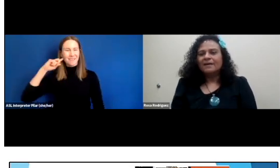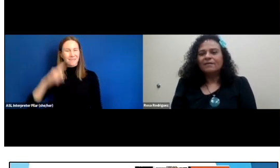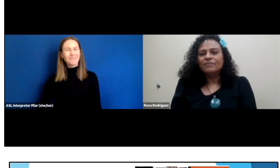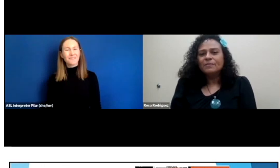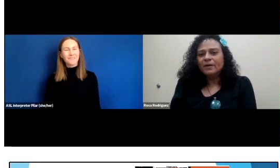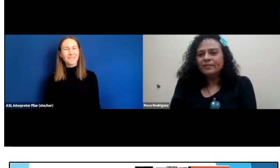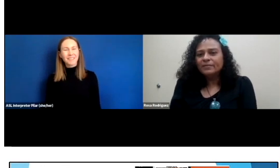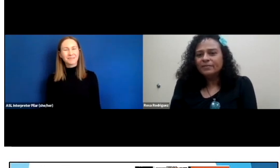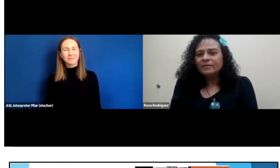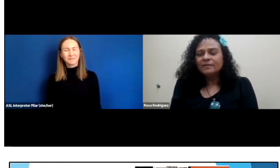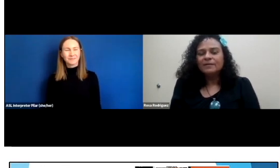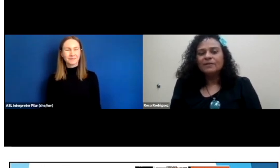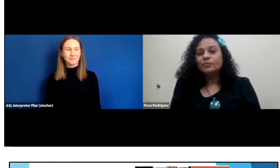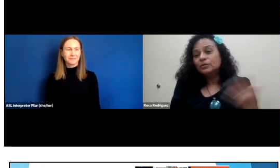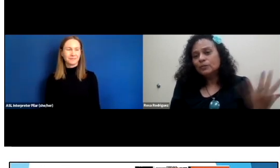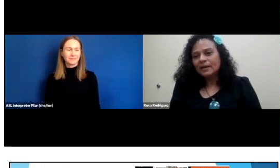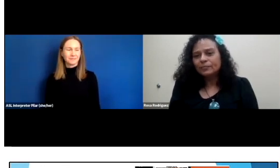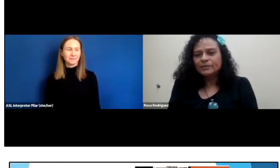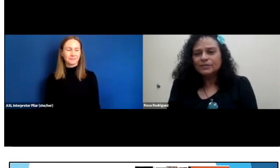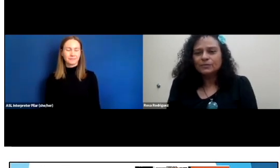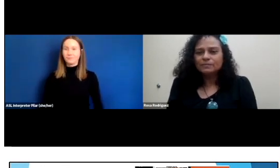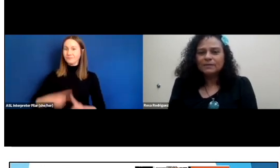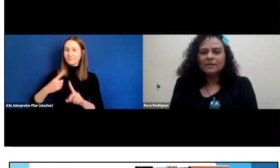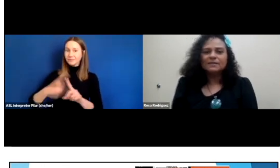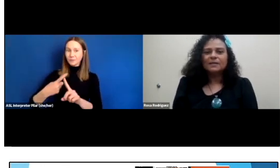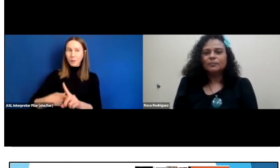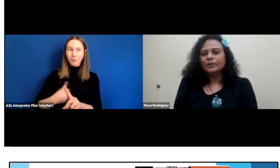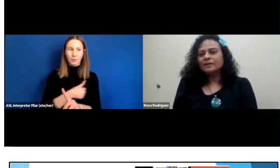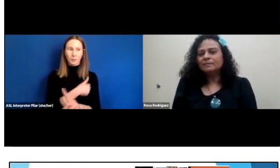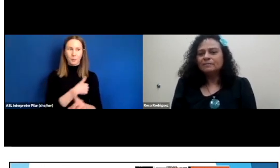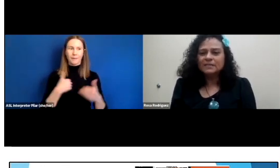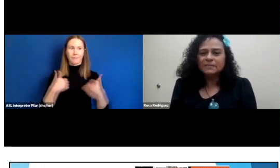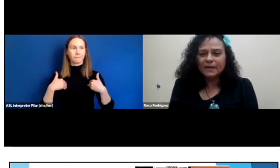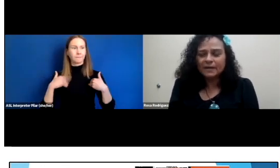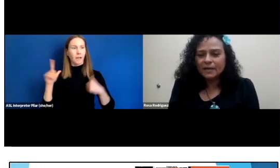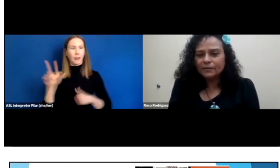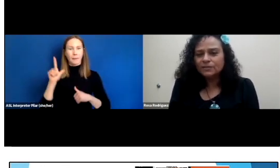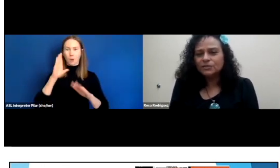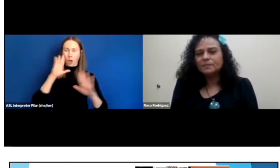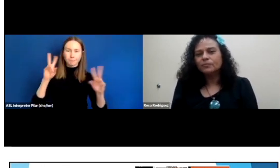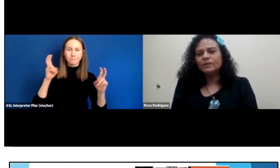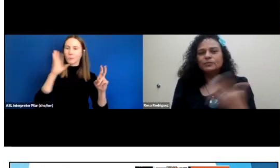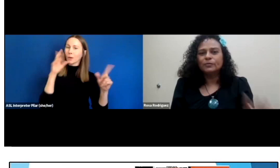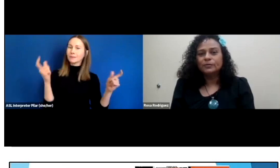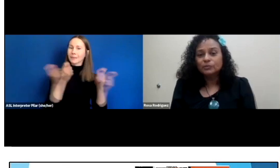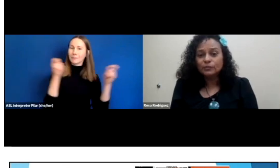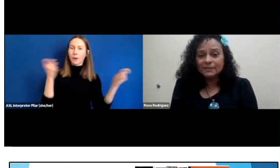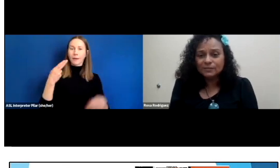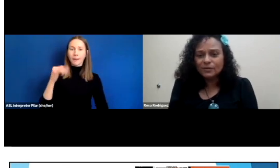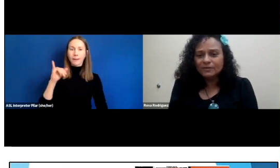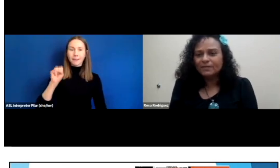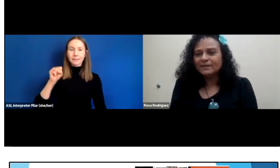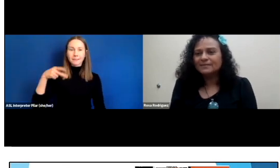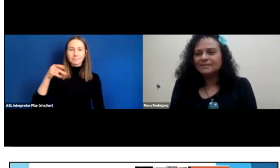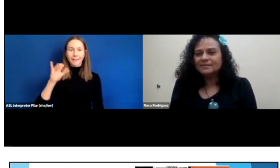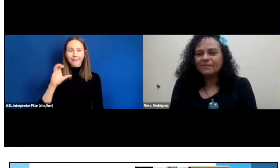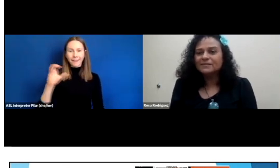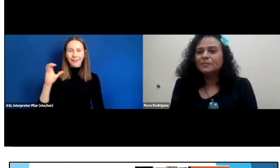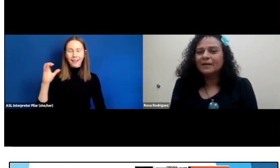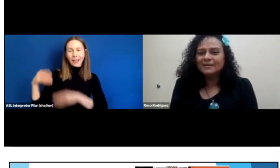Every month, we do a library suit. Let's celebrate Hispanic heritage but we do it with a twist, we invite deaf Hispanics